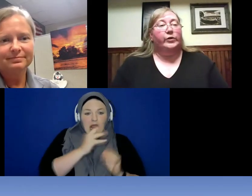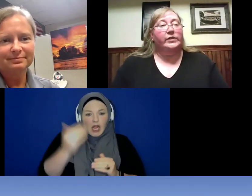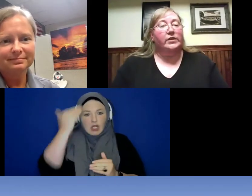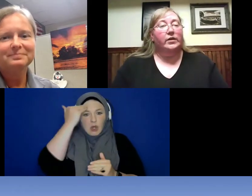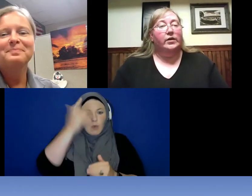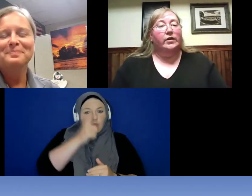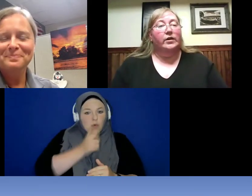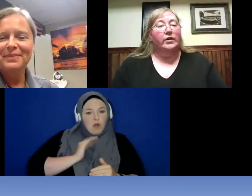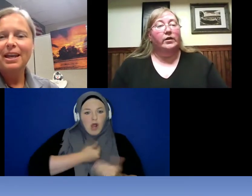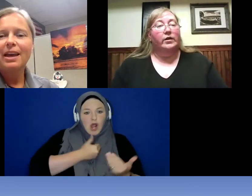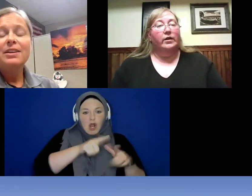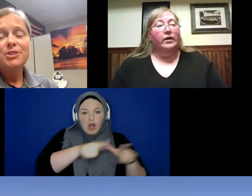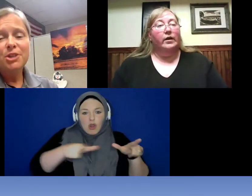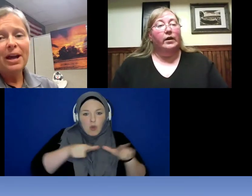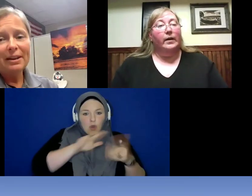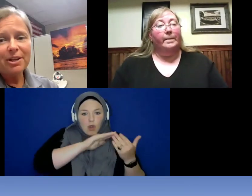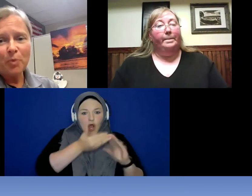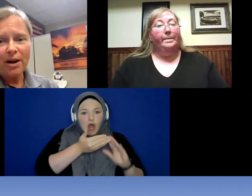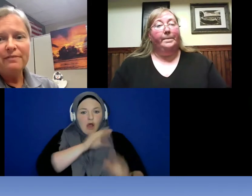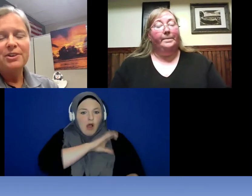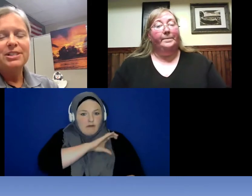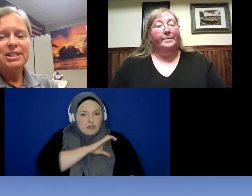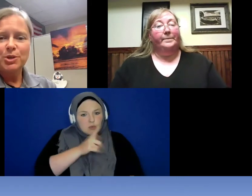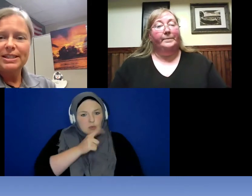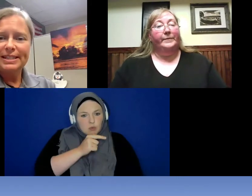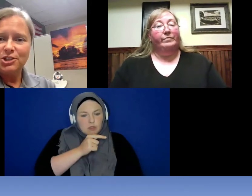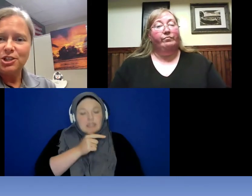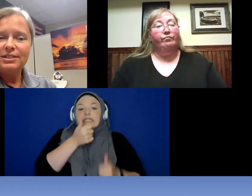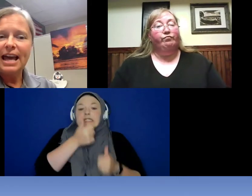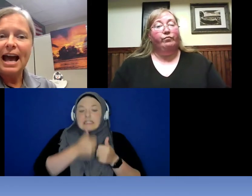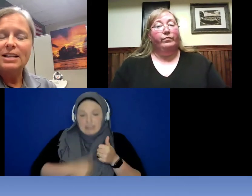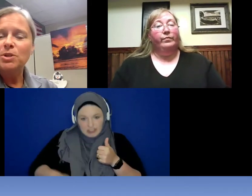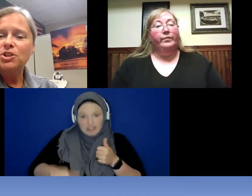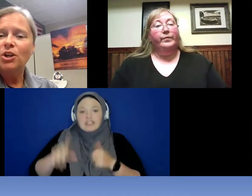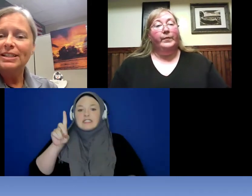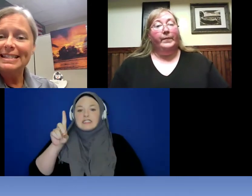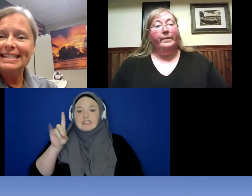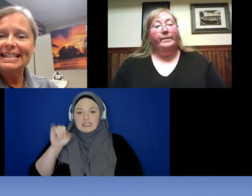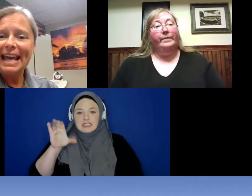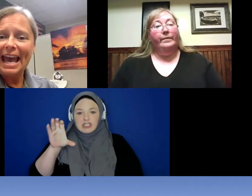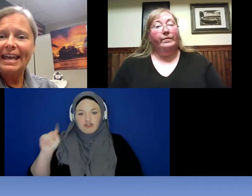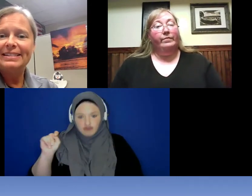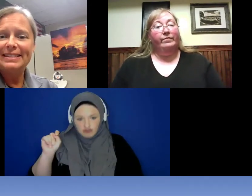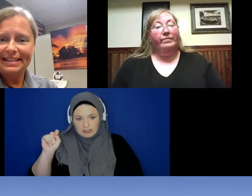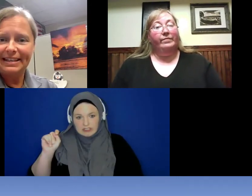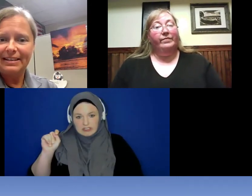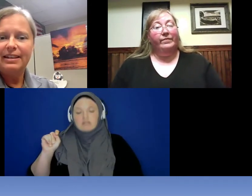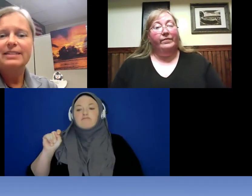? >> Reanna: So every one of our district stations has called called a CAC